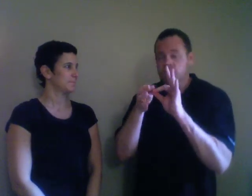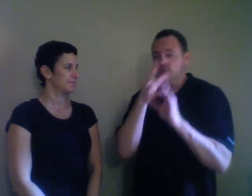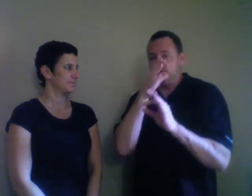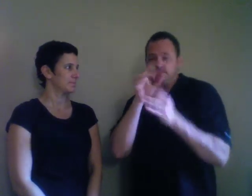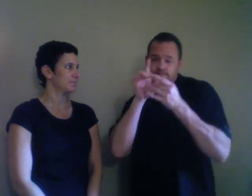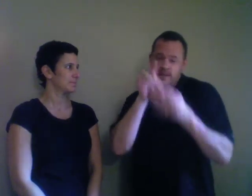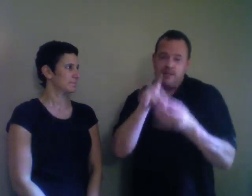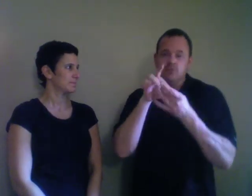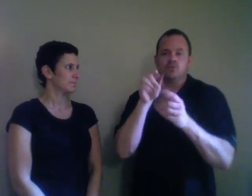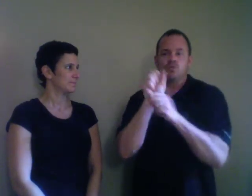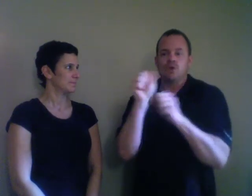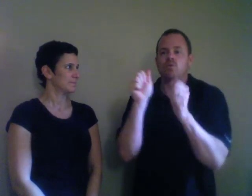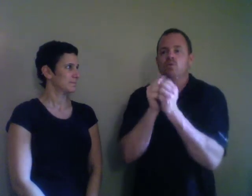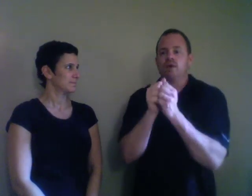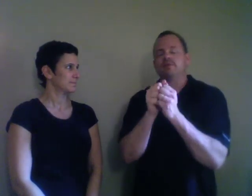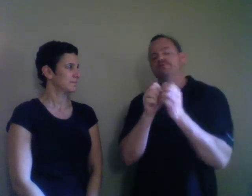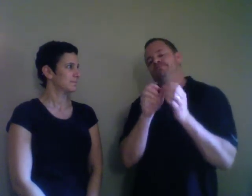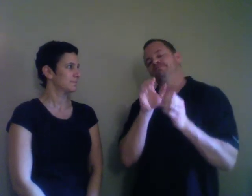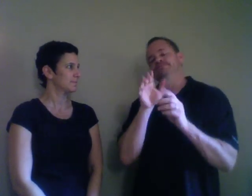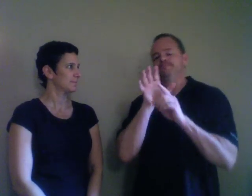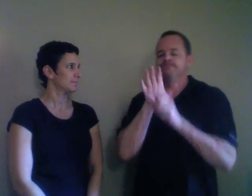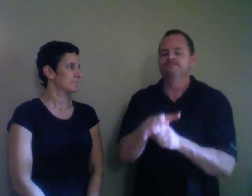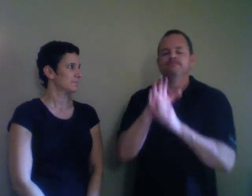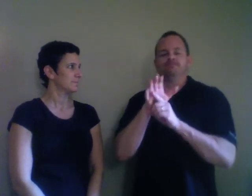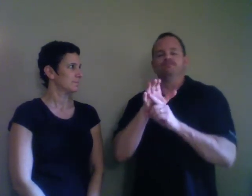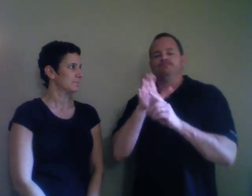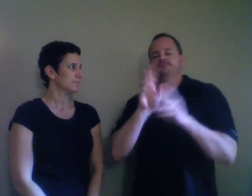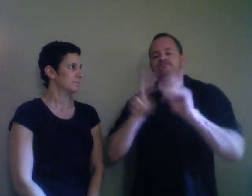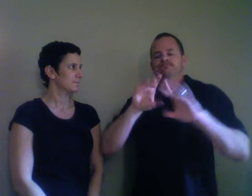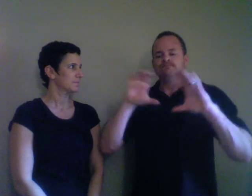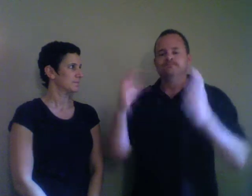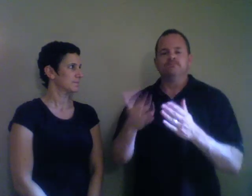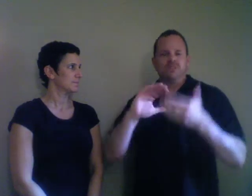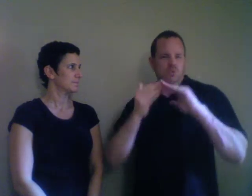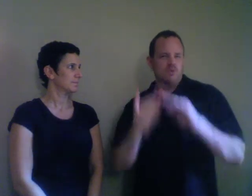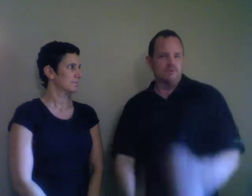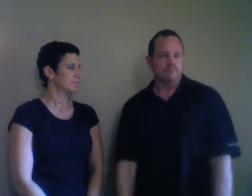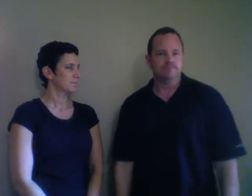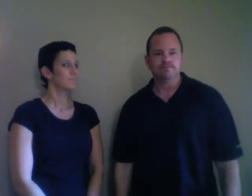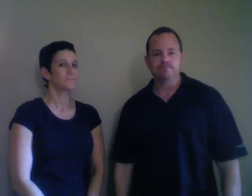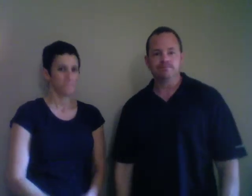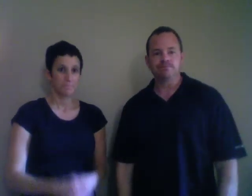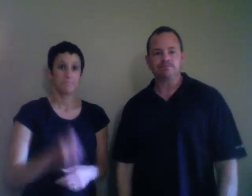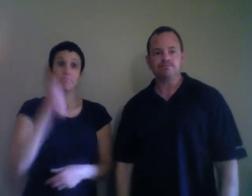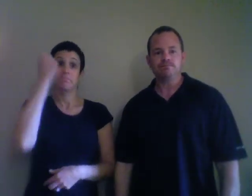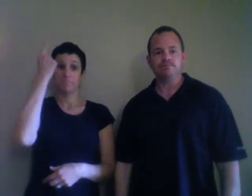as interpreters within marginalized communities.